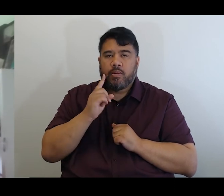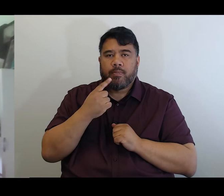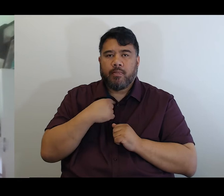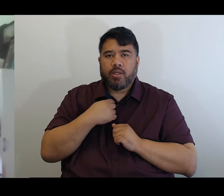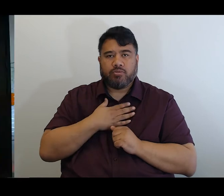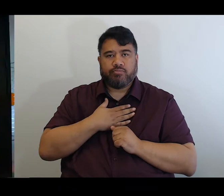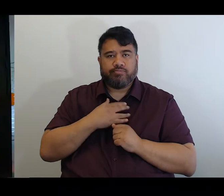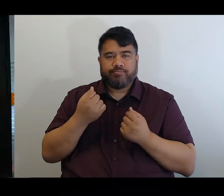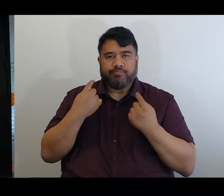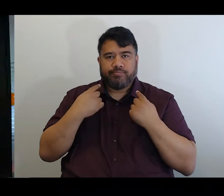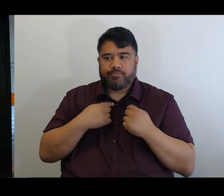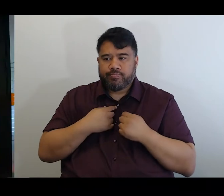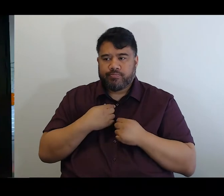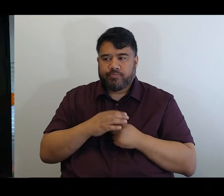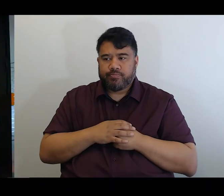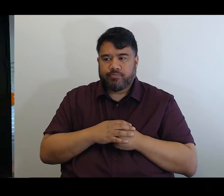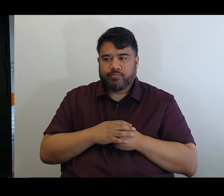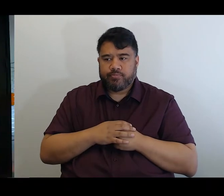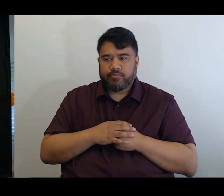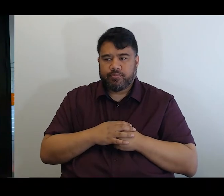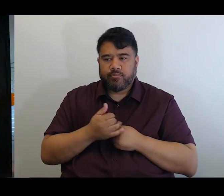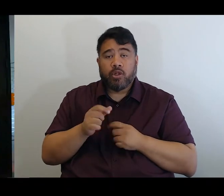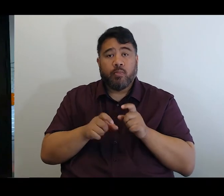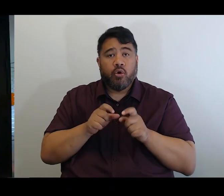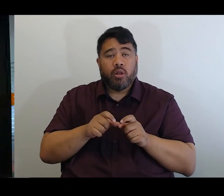Yes. Yeah, thanks. Thanks Trish and I think the other,